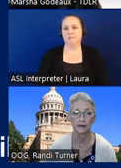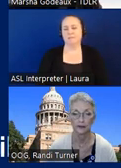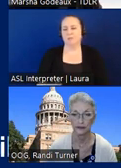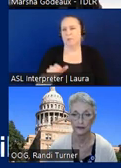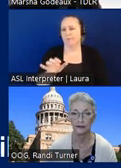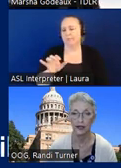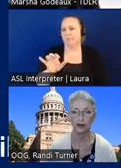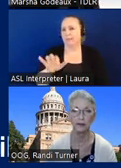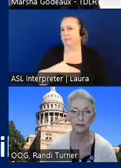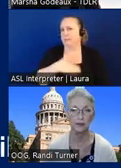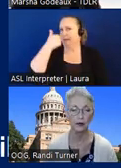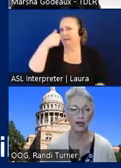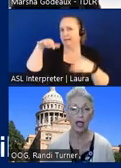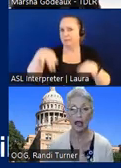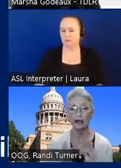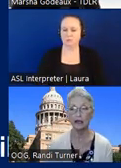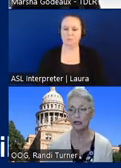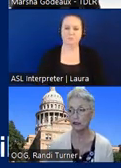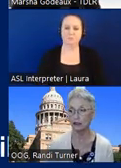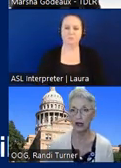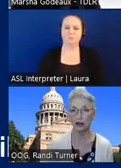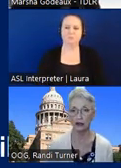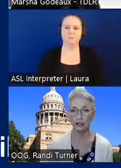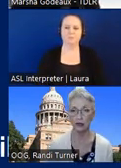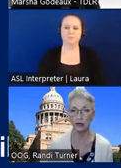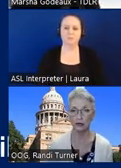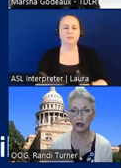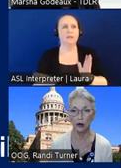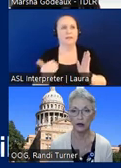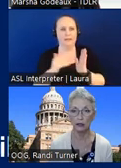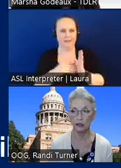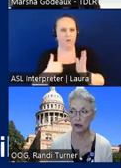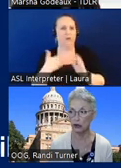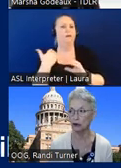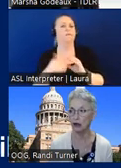my best explanation yeah okay and again you've got her email you can always email